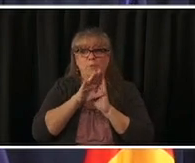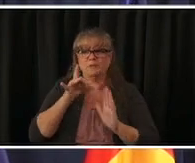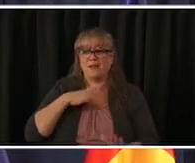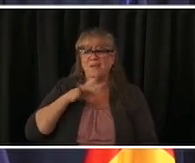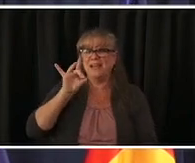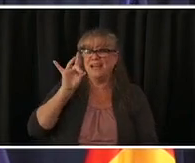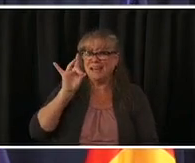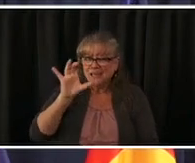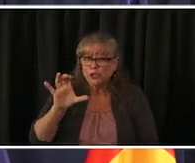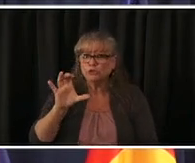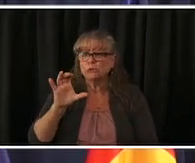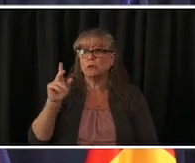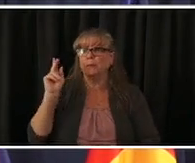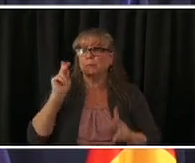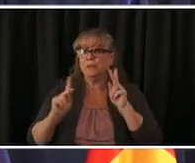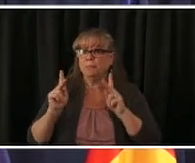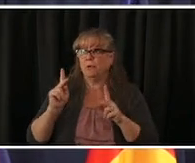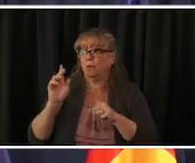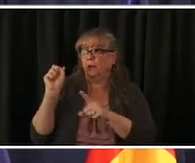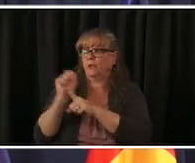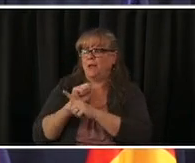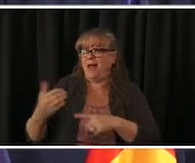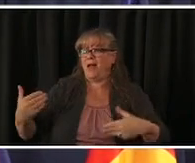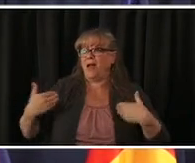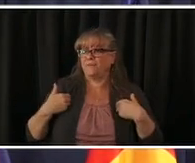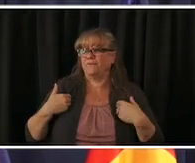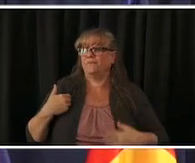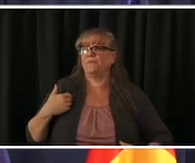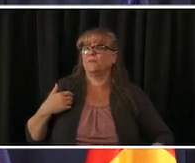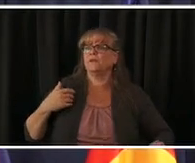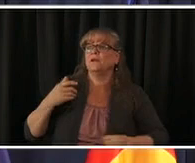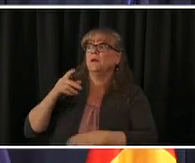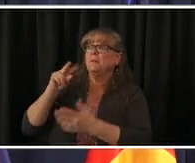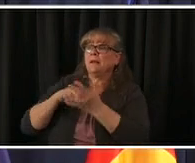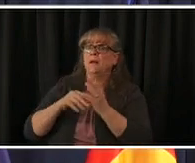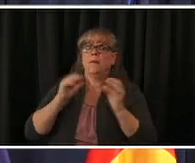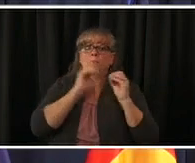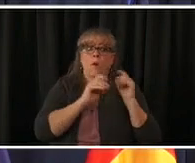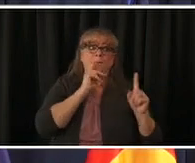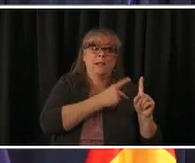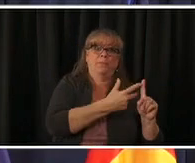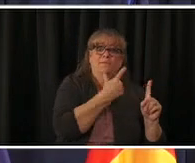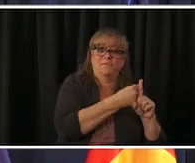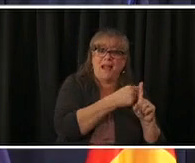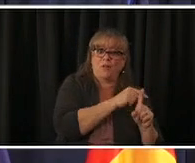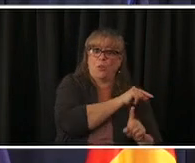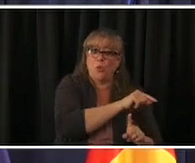with more vaccines out in the community and with the doubt in the in effect is there any concern